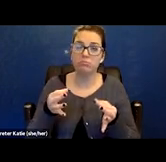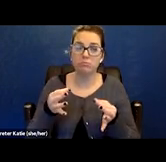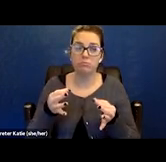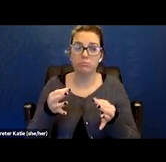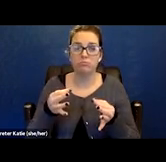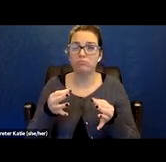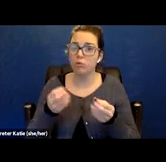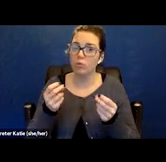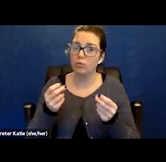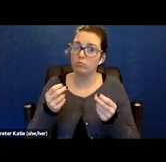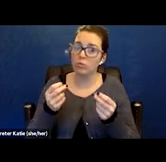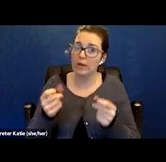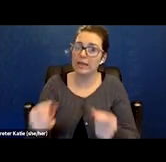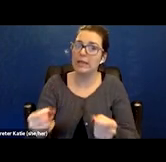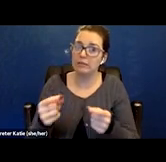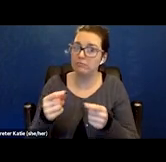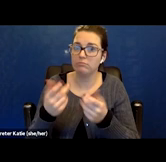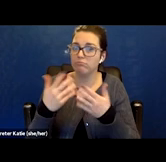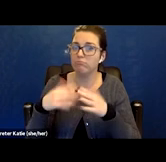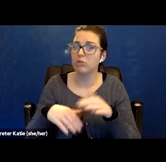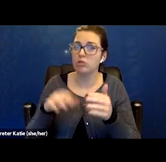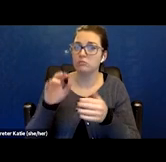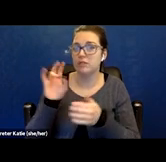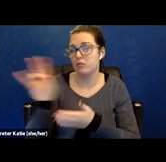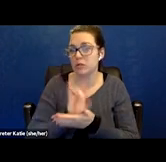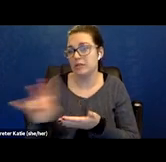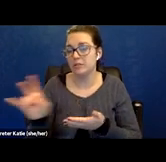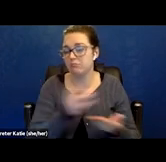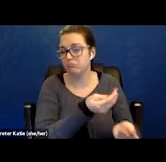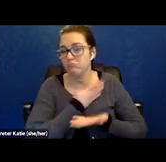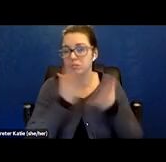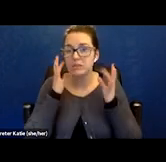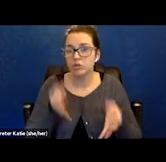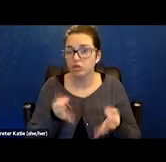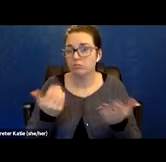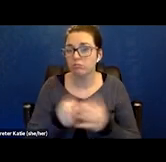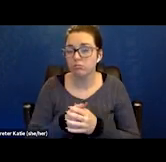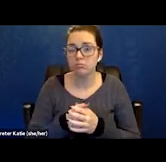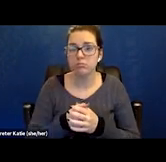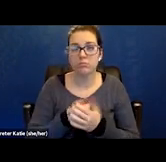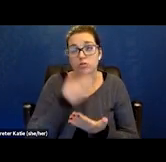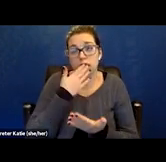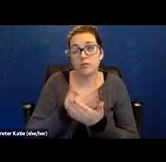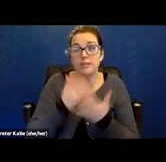I am currently receiving monthly disability. My payments started in October,